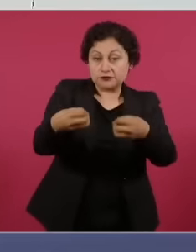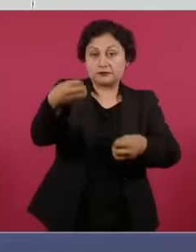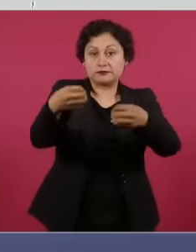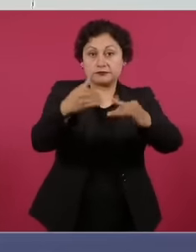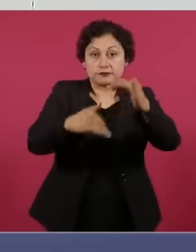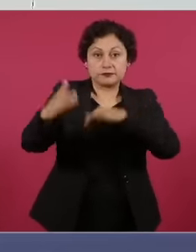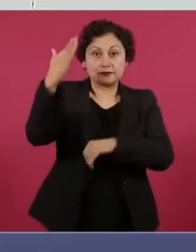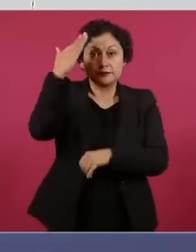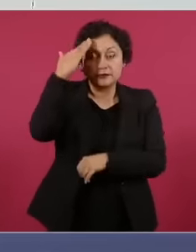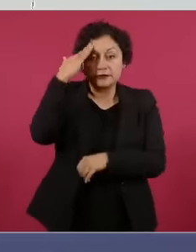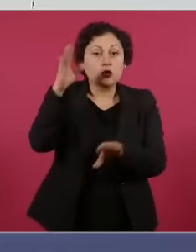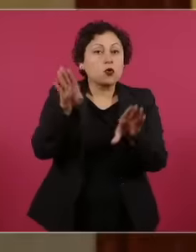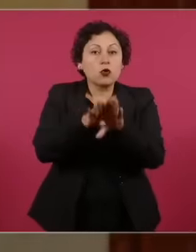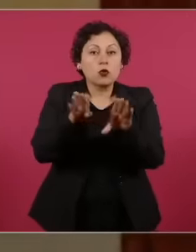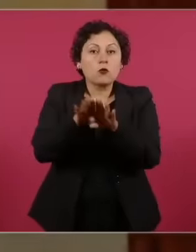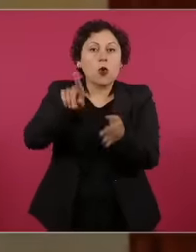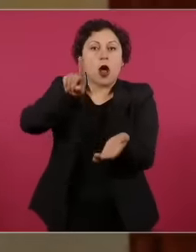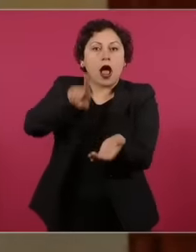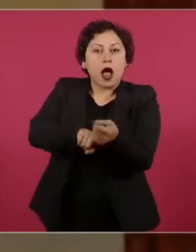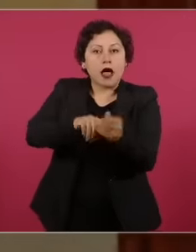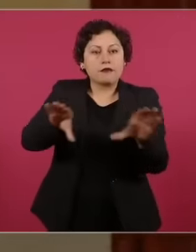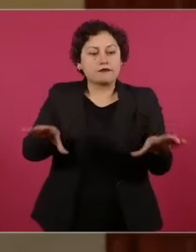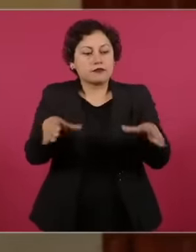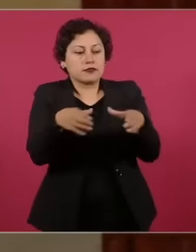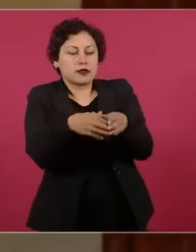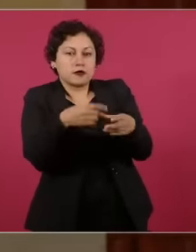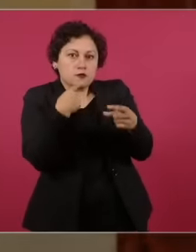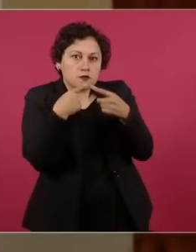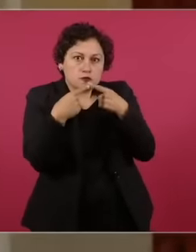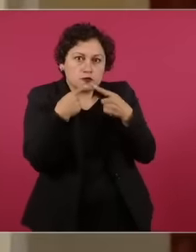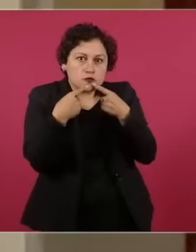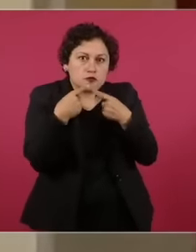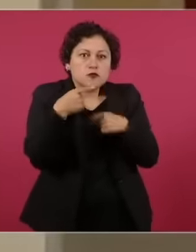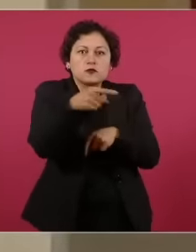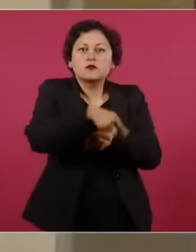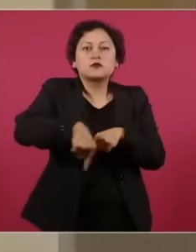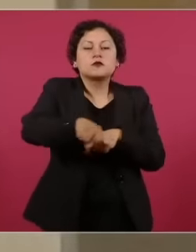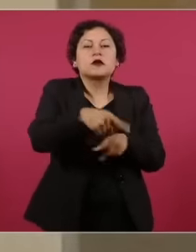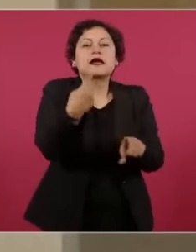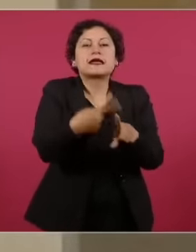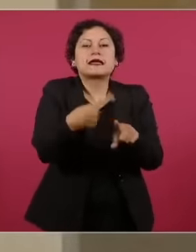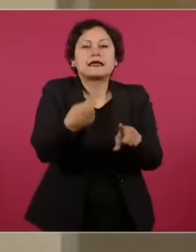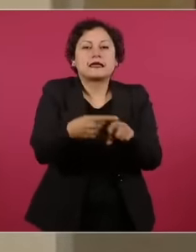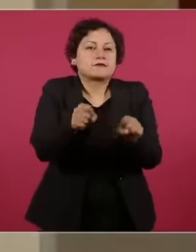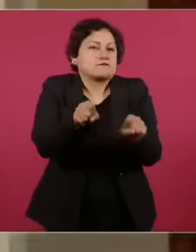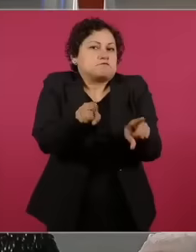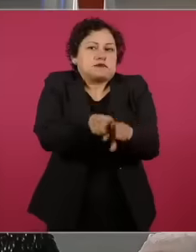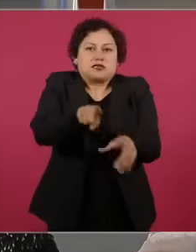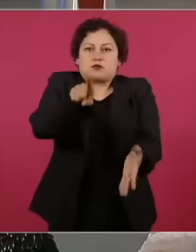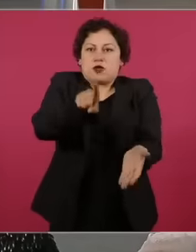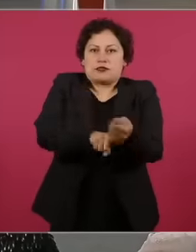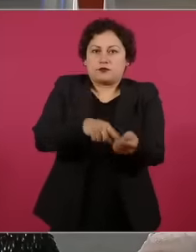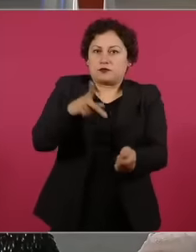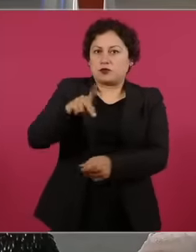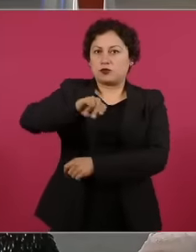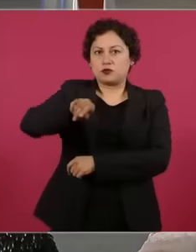closed process from those who have a judicial career, that is, those who belong to the judicial branch and